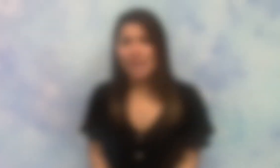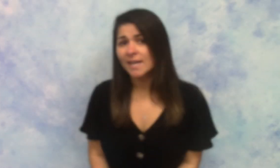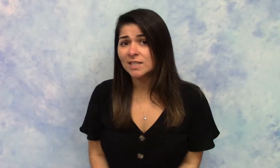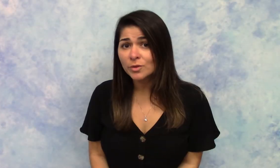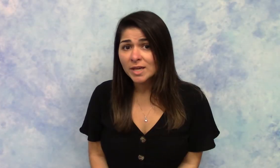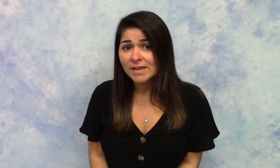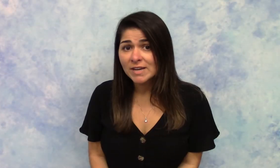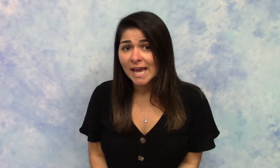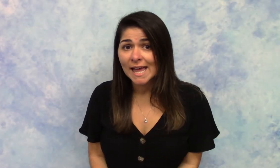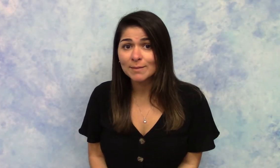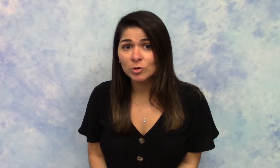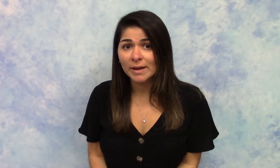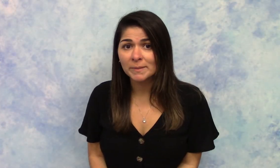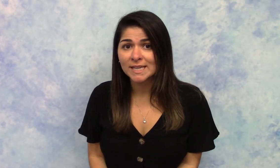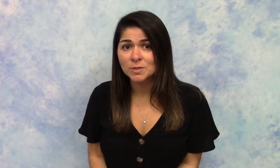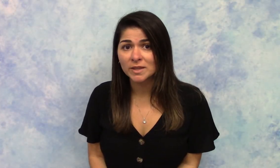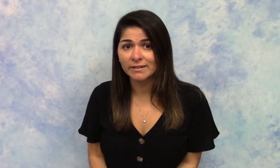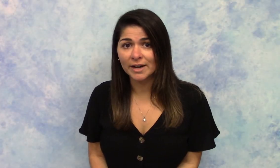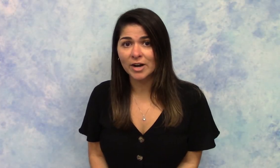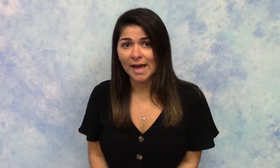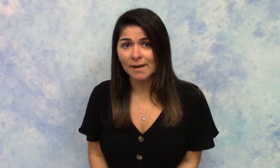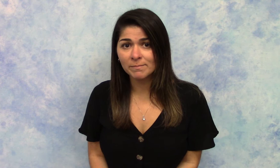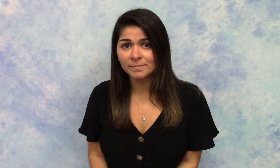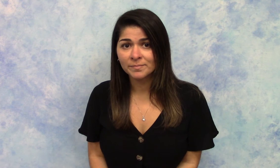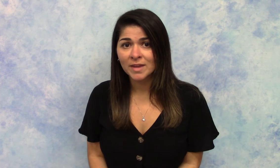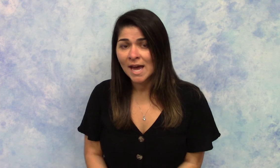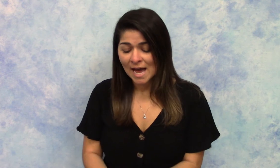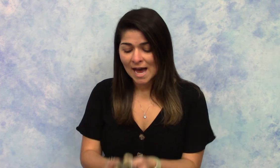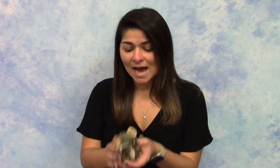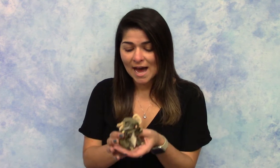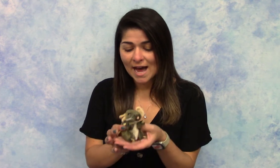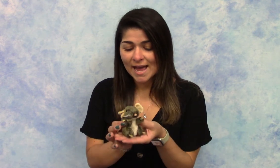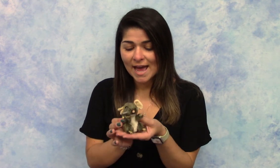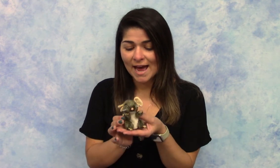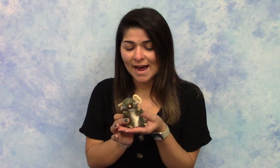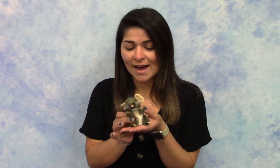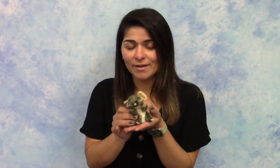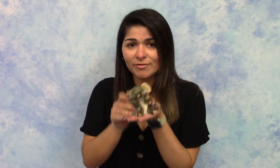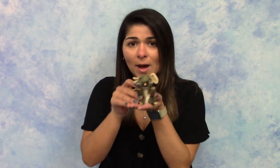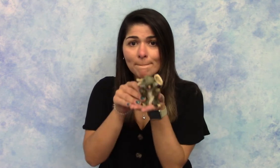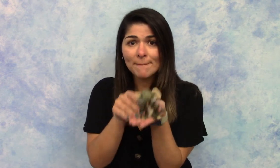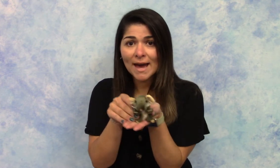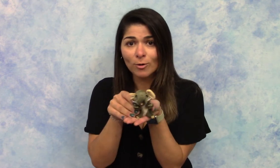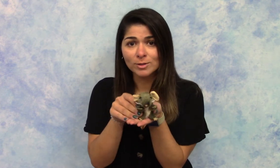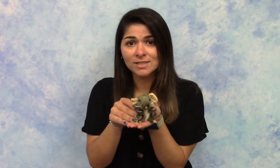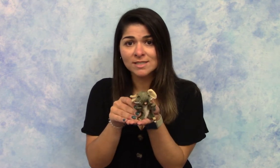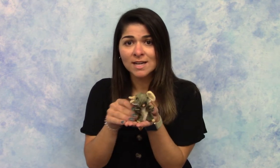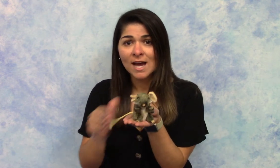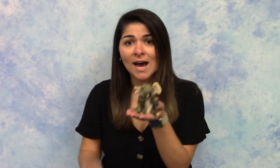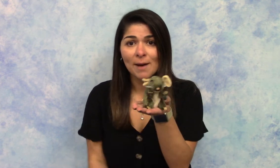Can you think of an animal that begins with the letter "M"? I have a mouse. A